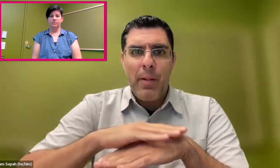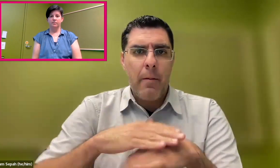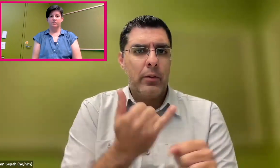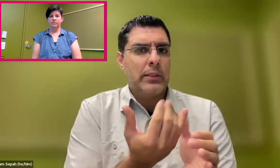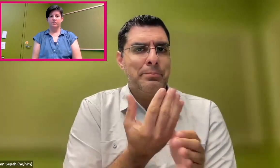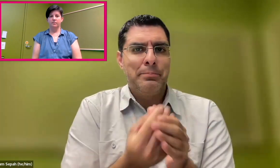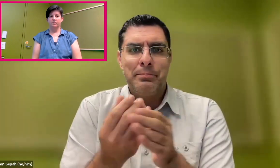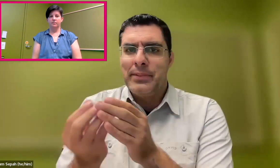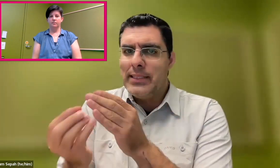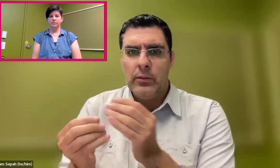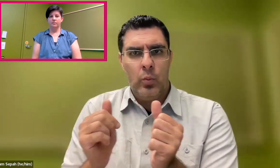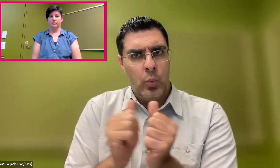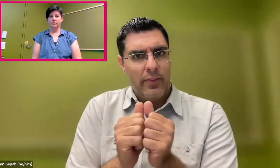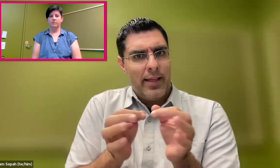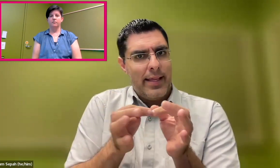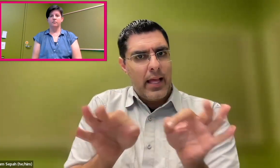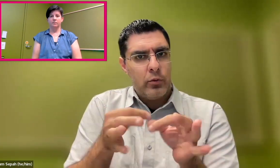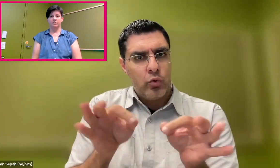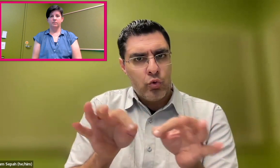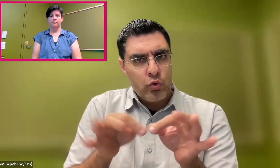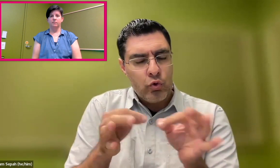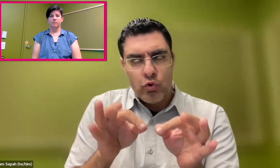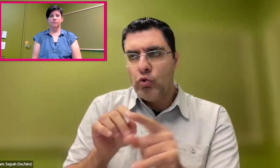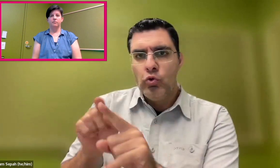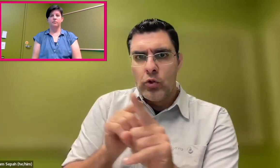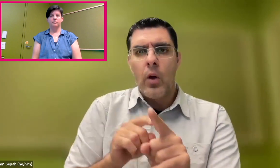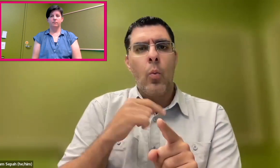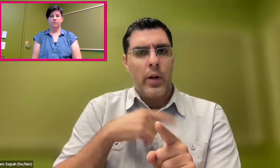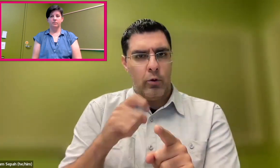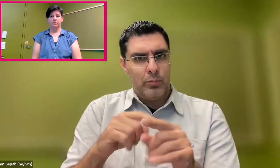agree that a lot of platforms don't have captions,